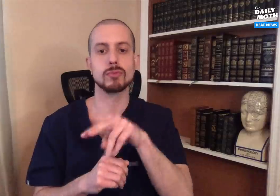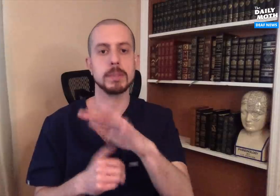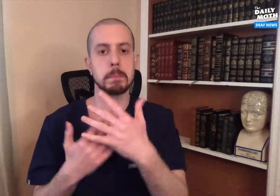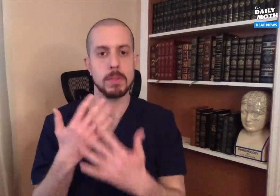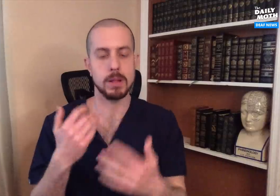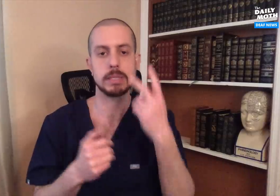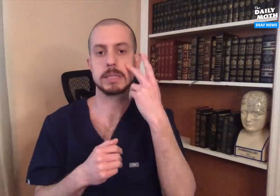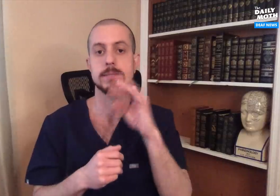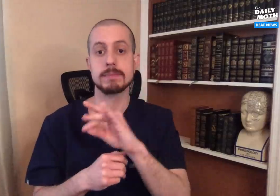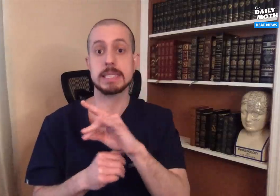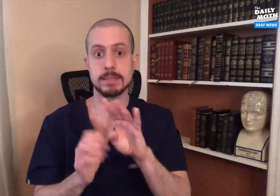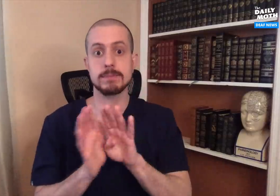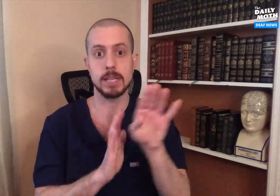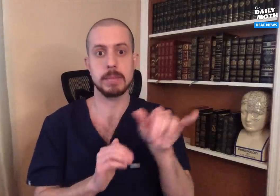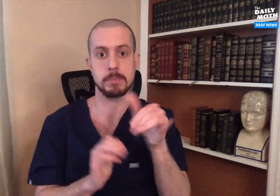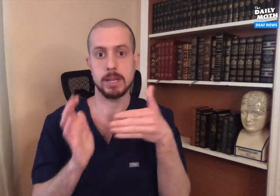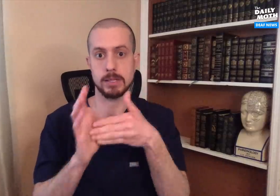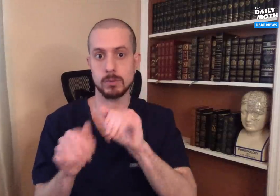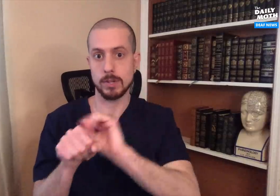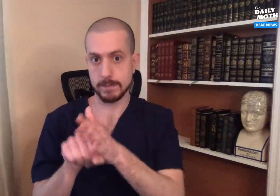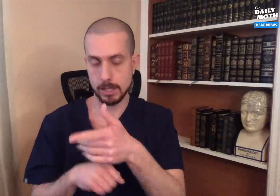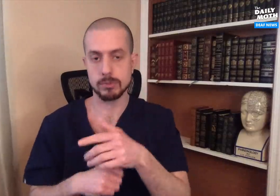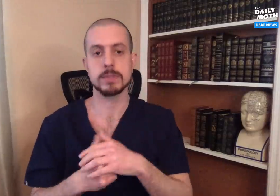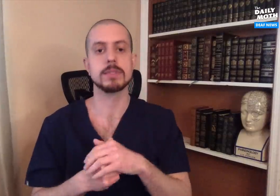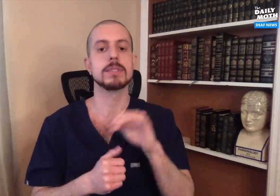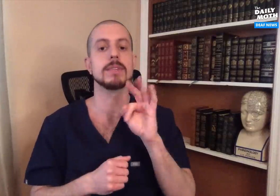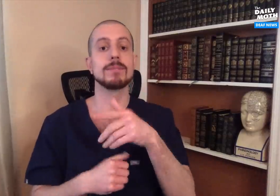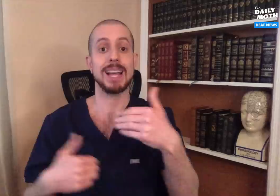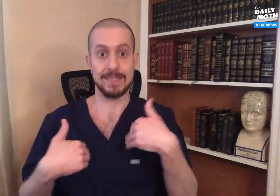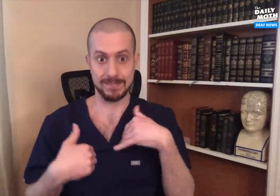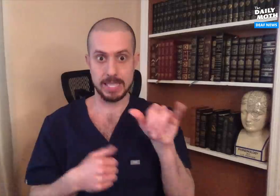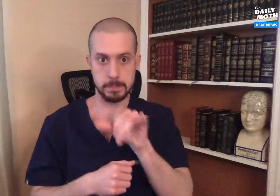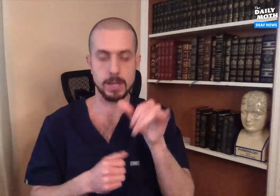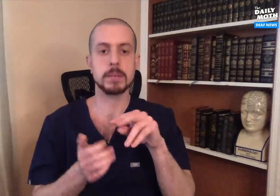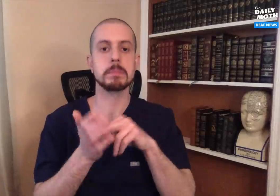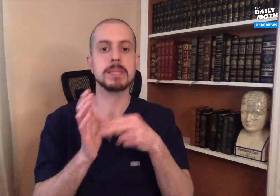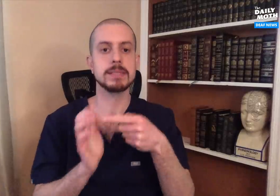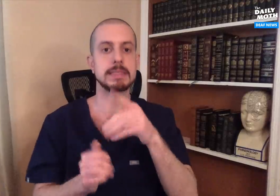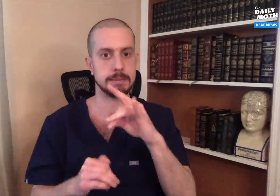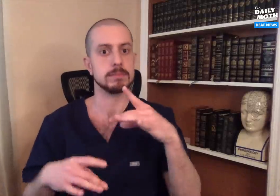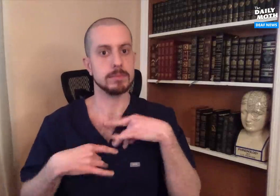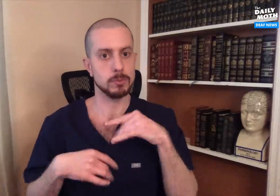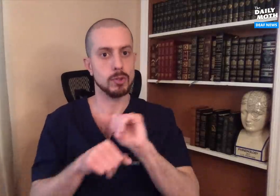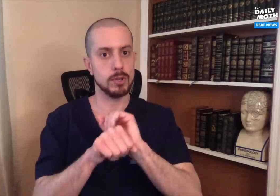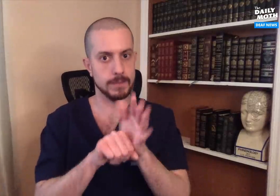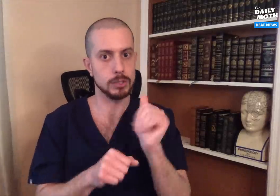They checked their blood to see if they developed antibodies against the COVID-19. If they have the antibodies, it means they were infected